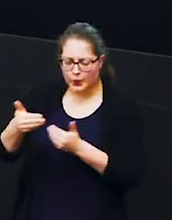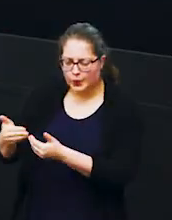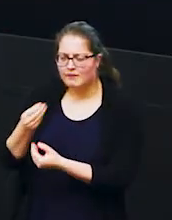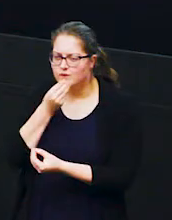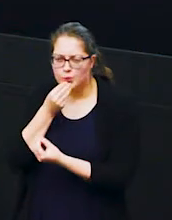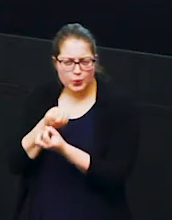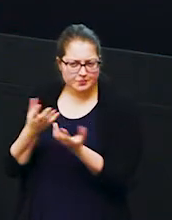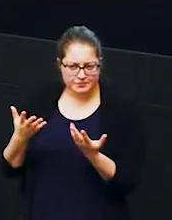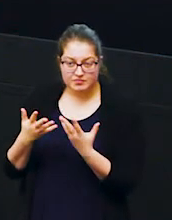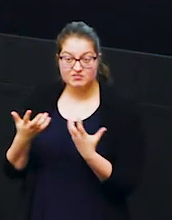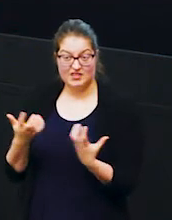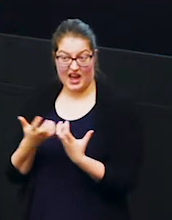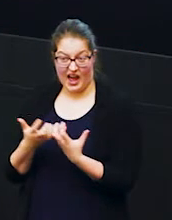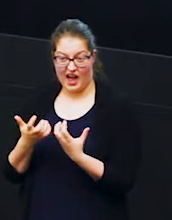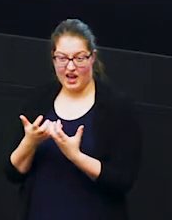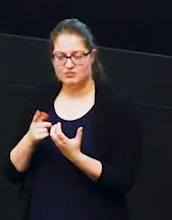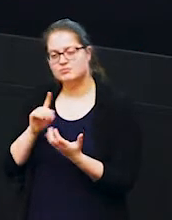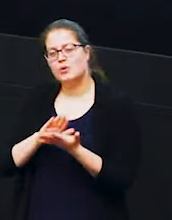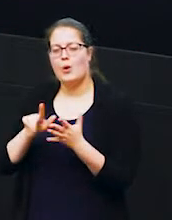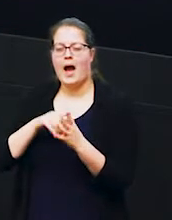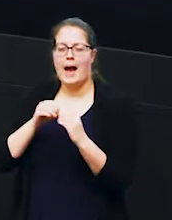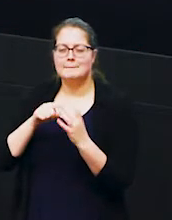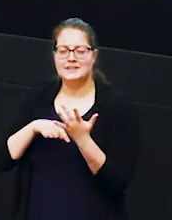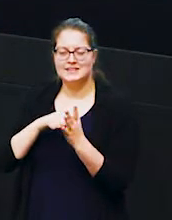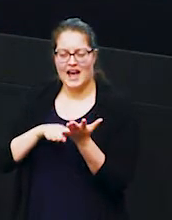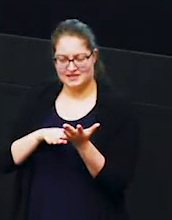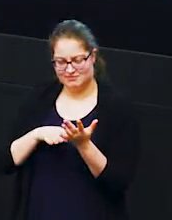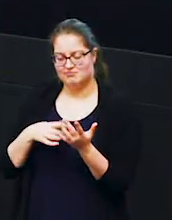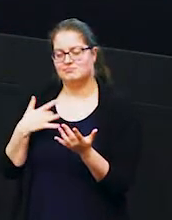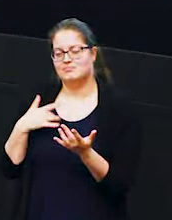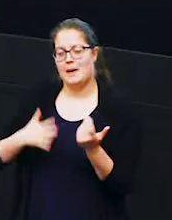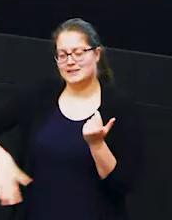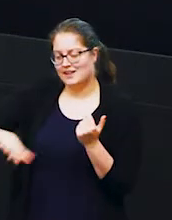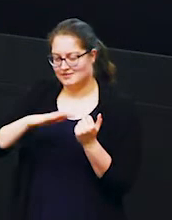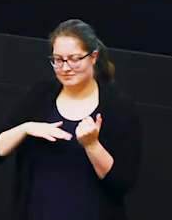way we do that is through habitat service so you can see a couple of my students here helping with